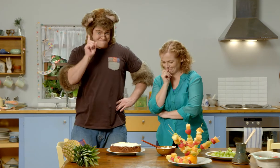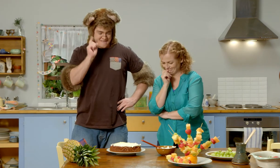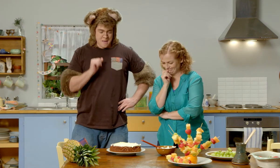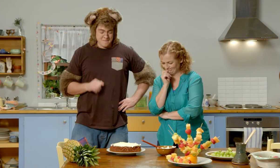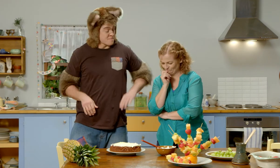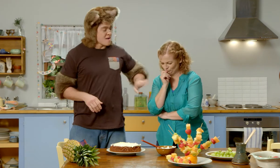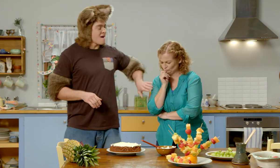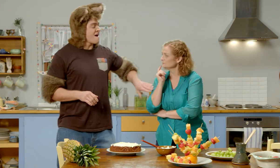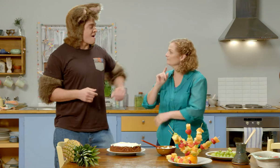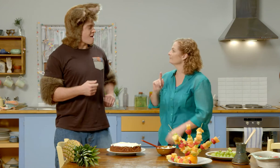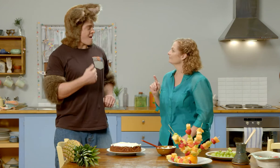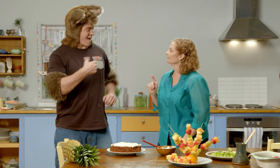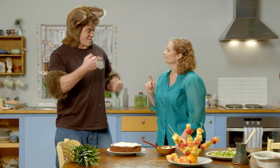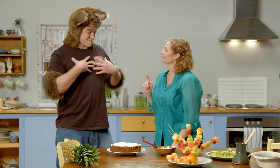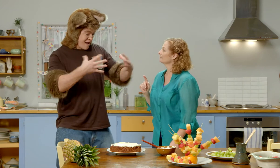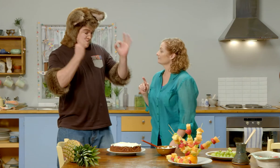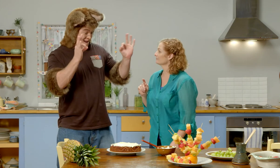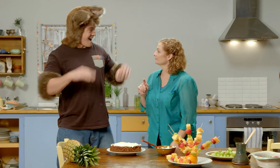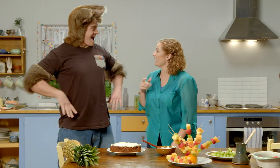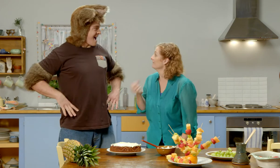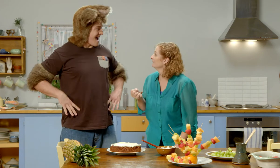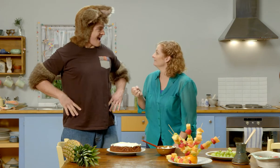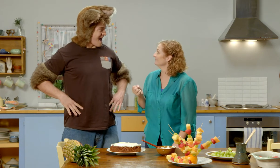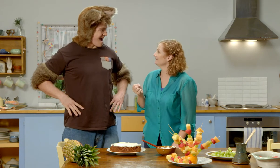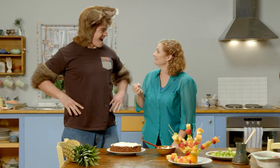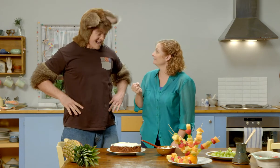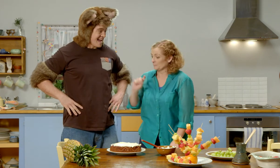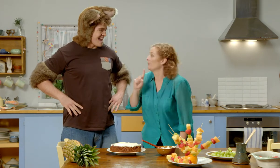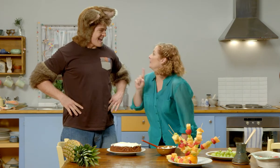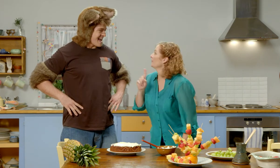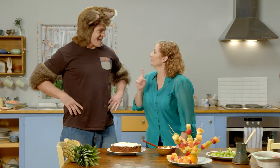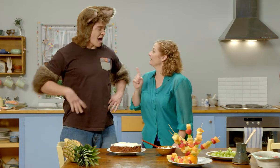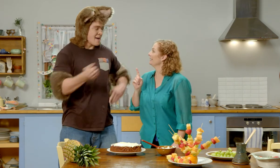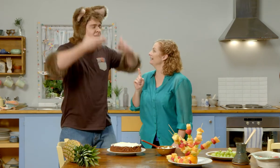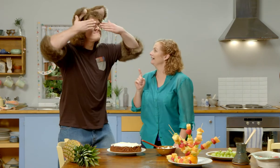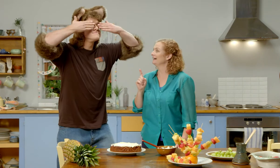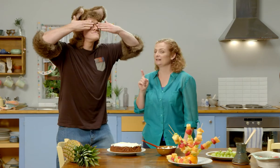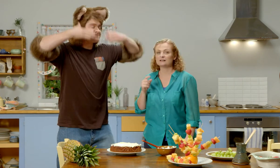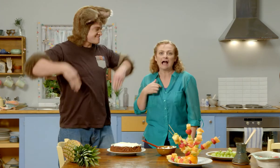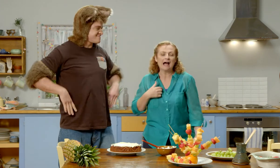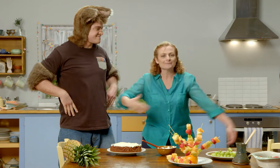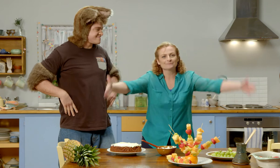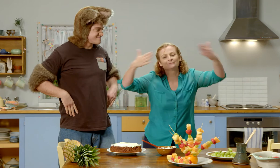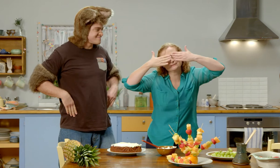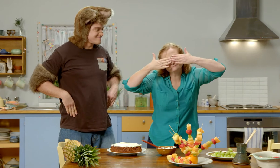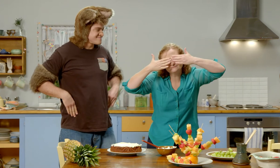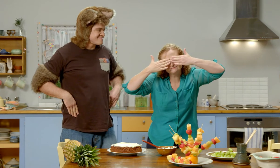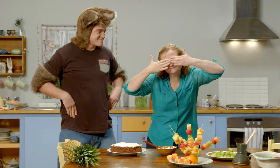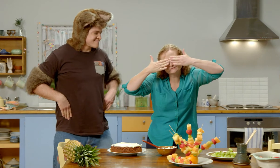Hmm. Sally, I have a special surprise for you. You do? What is it? You have to close your eyes.